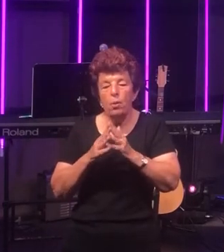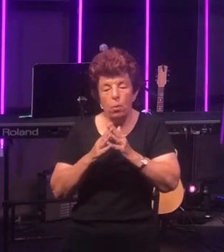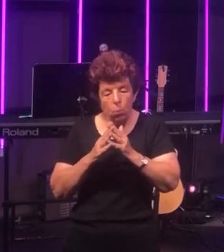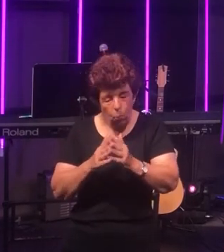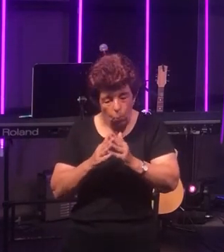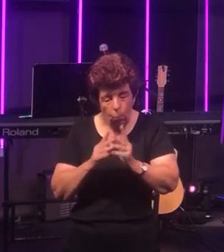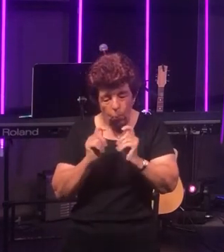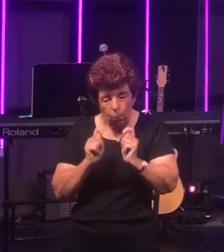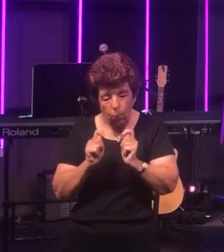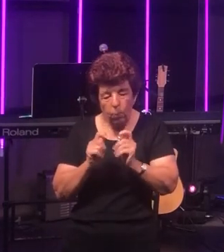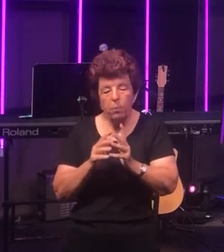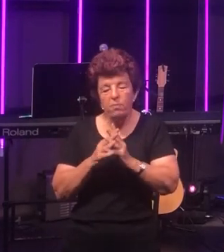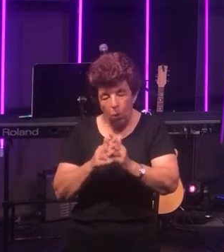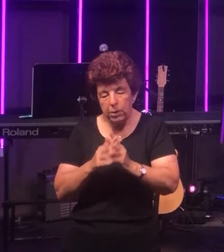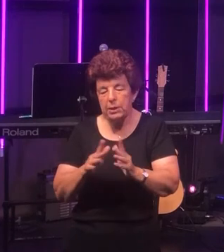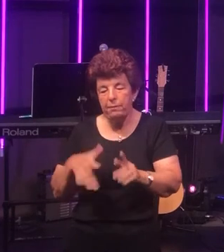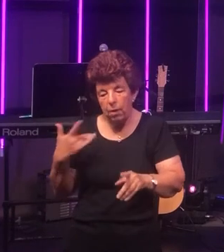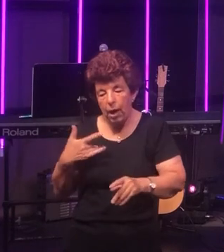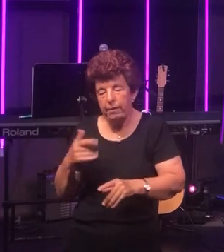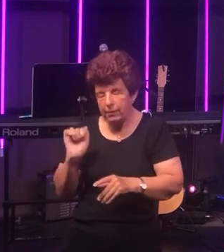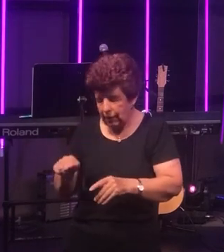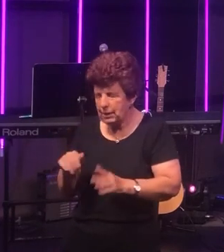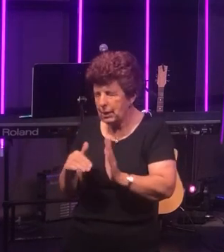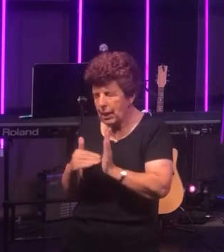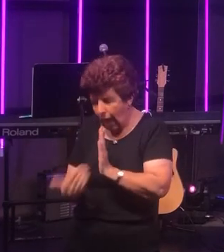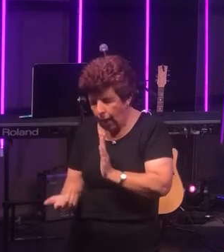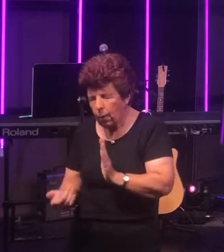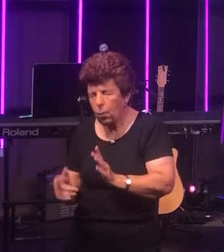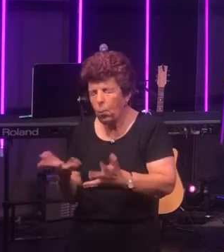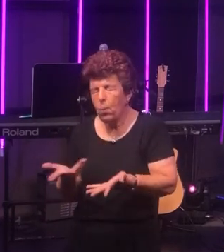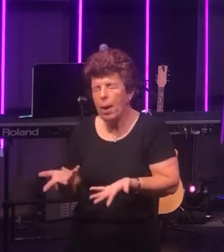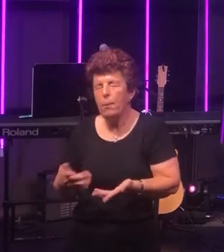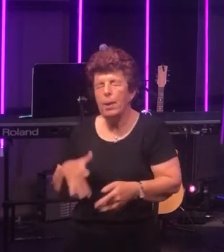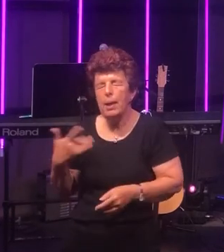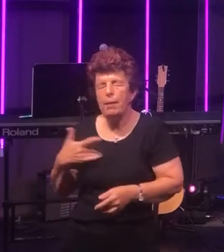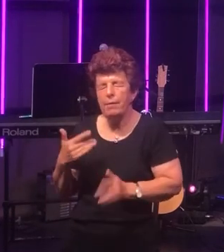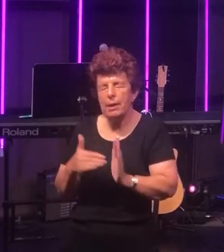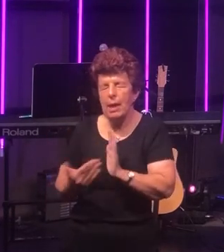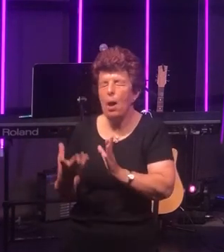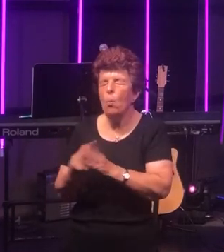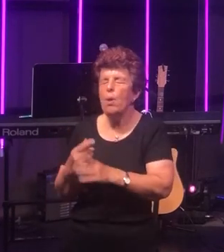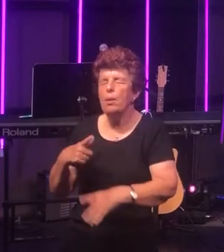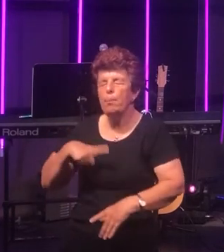A quality of life even in the here and now where we are living our life with purpose for